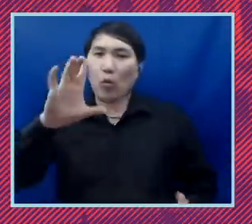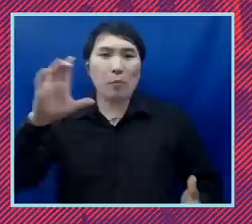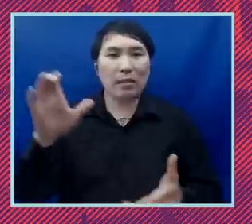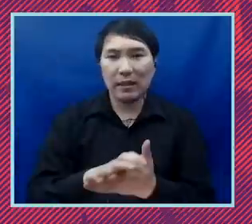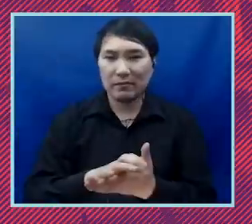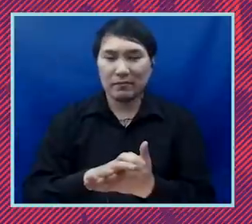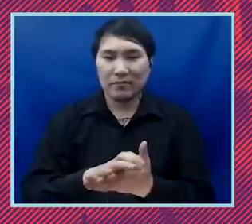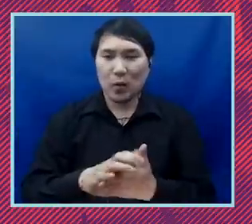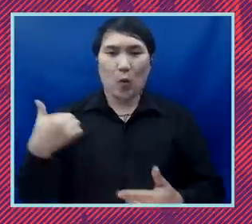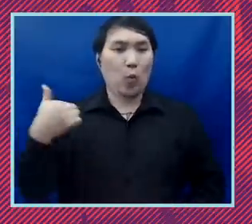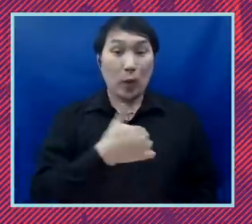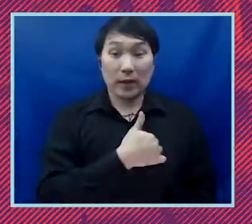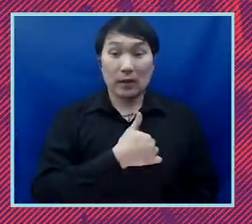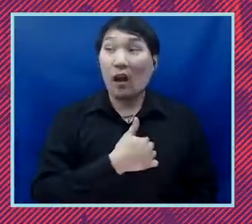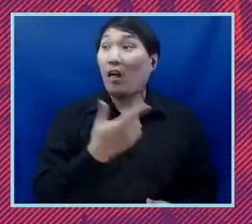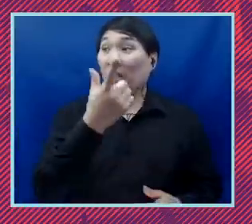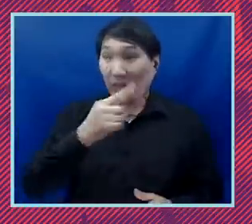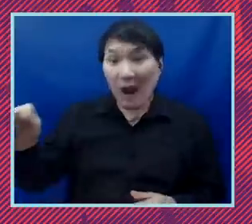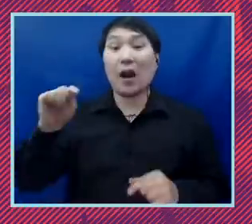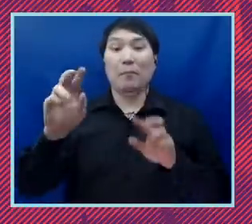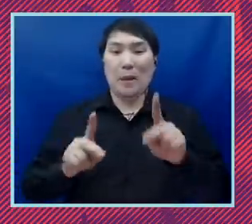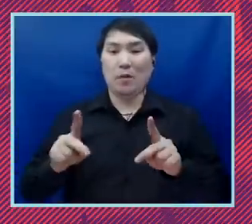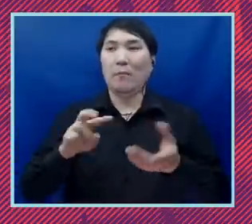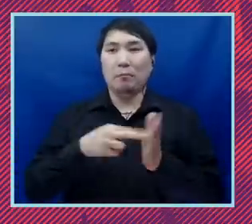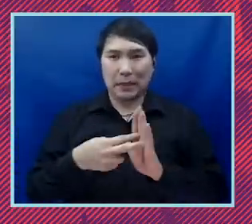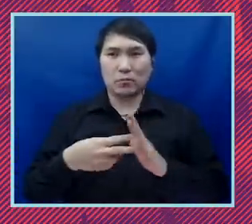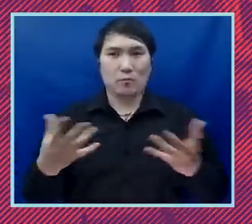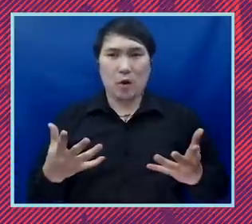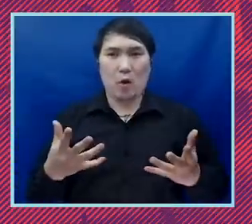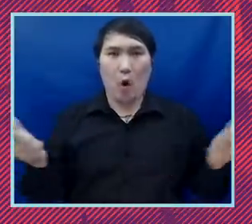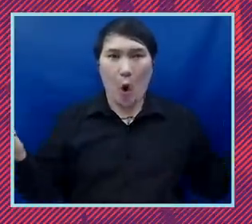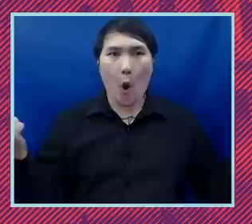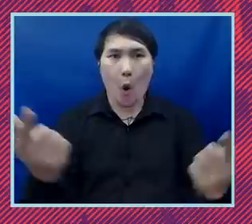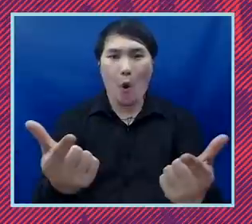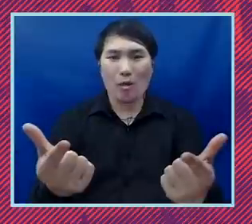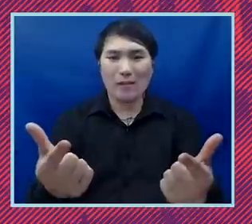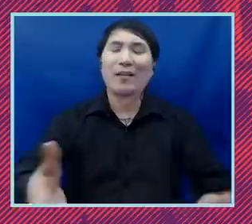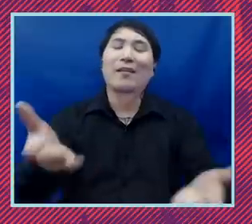that We The People had to mean all of us. And so I just want to take a moment and say thank you and